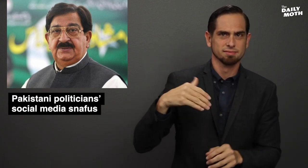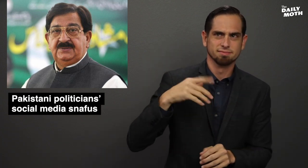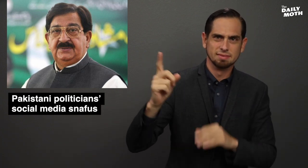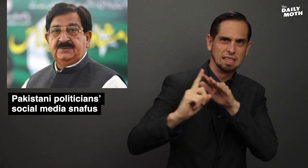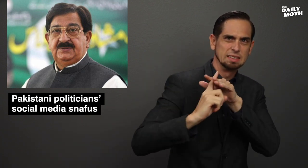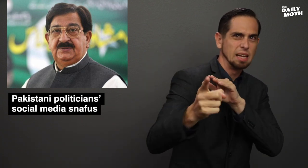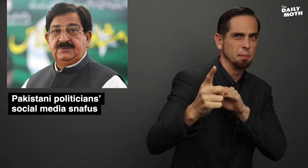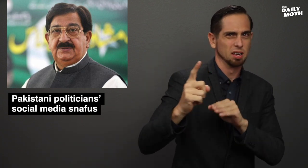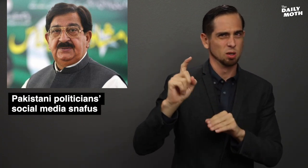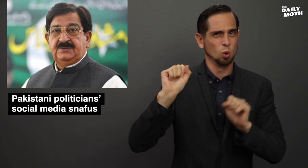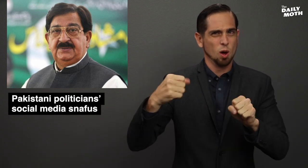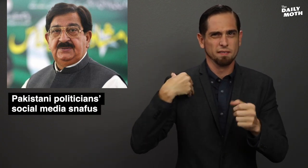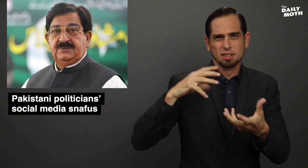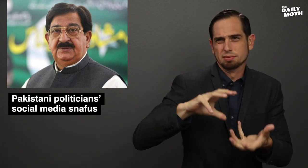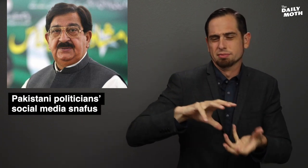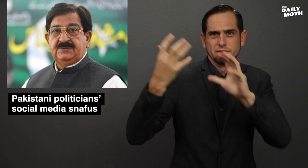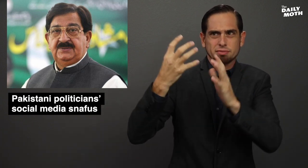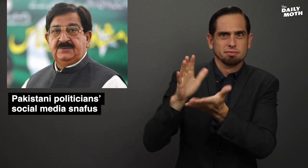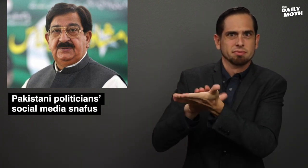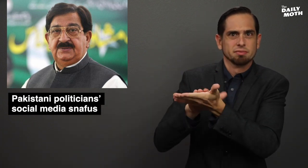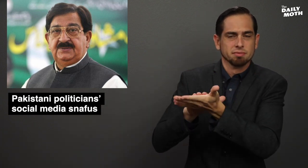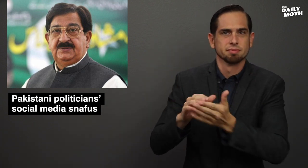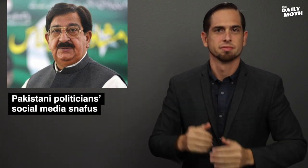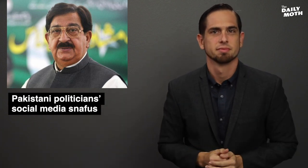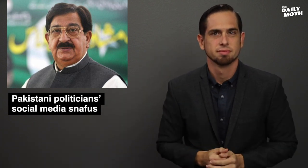for escaping a disaster.